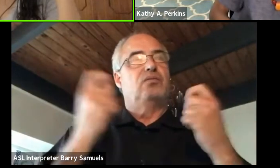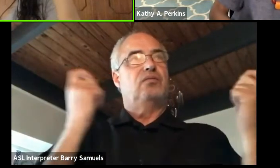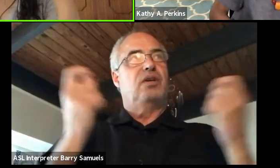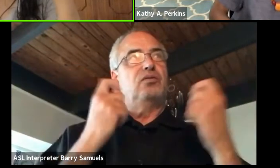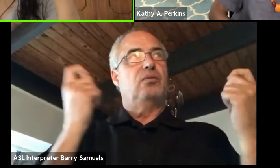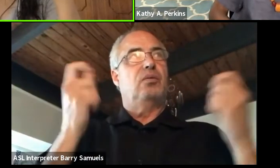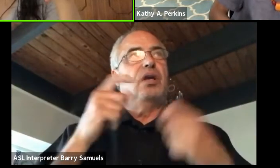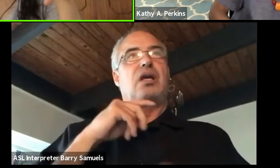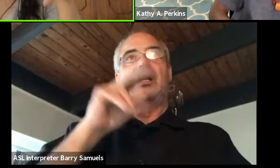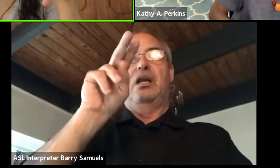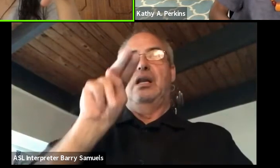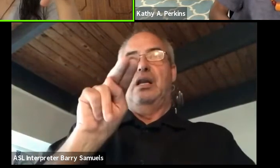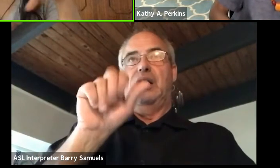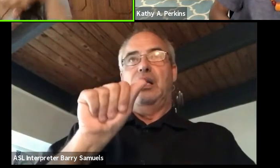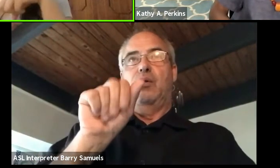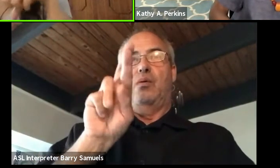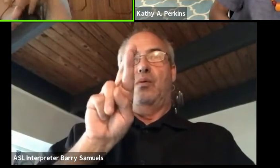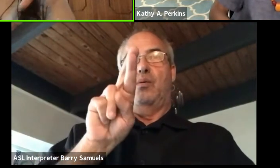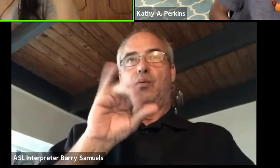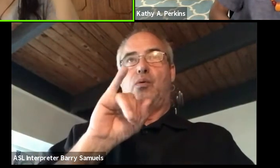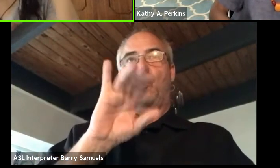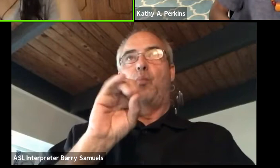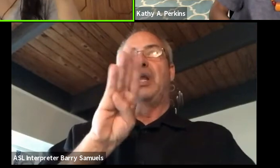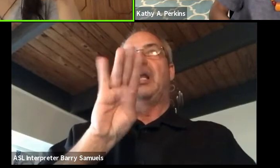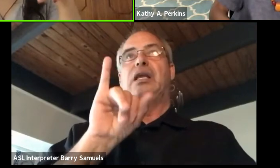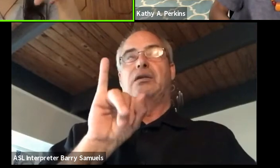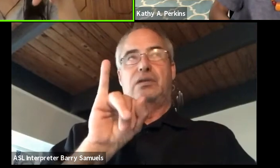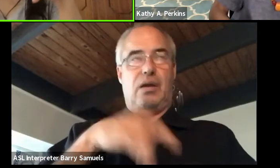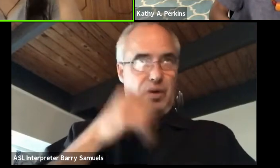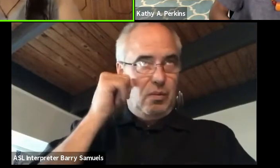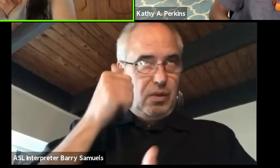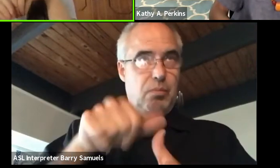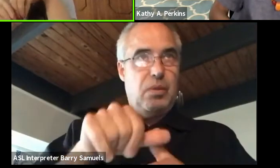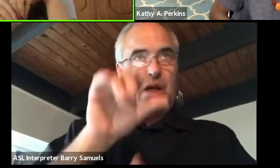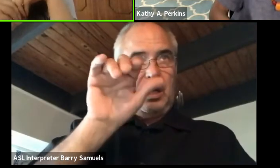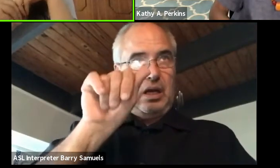that aims to bring Asians and Africans on the continent